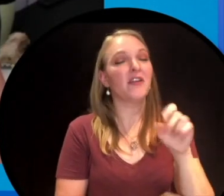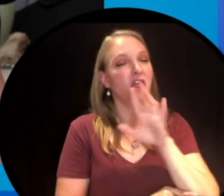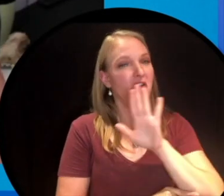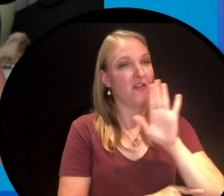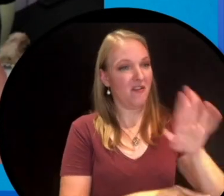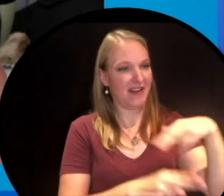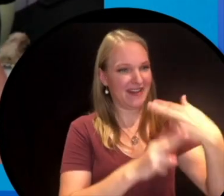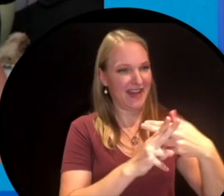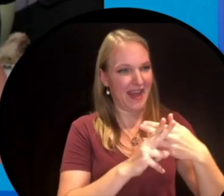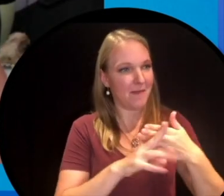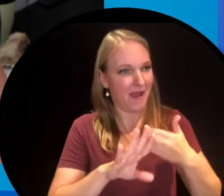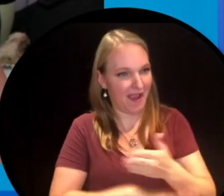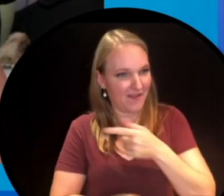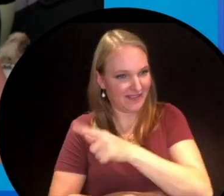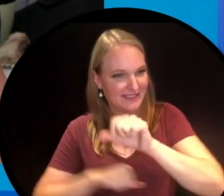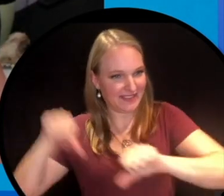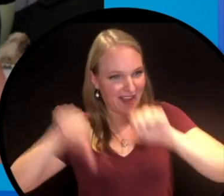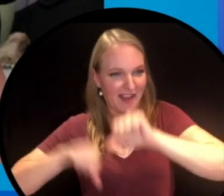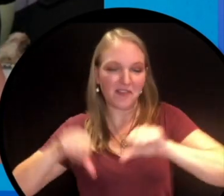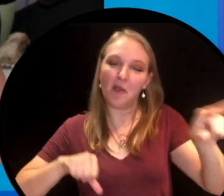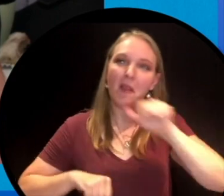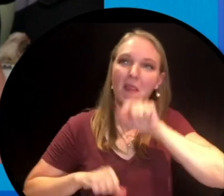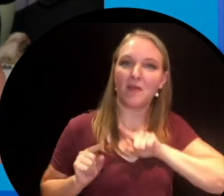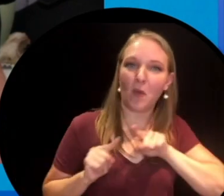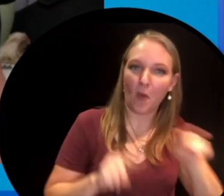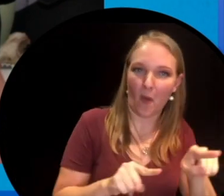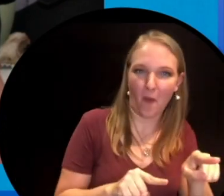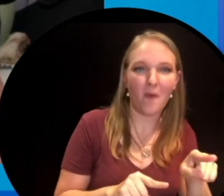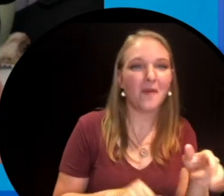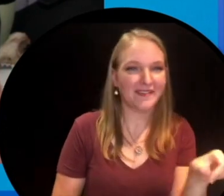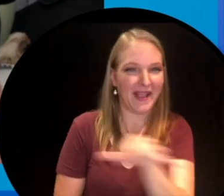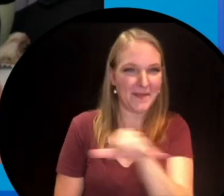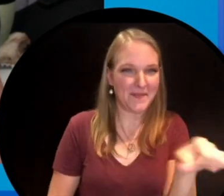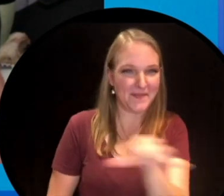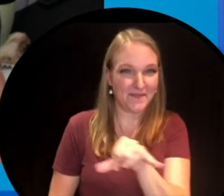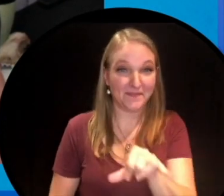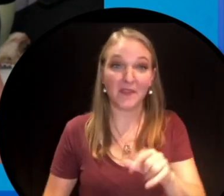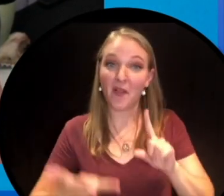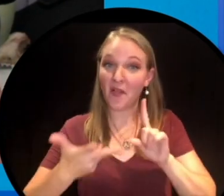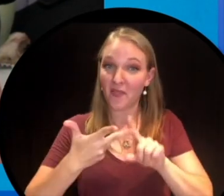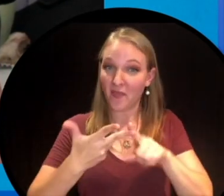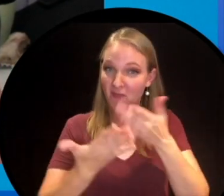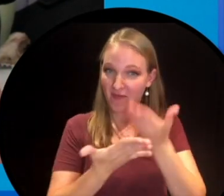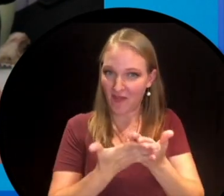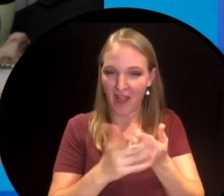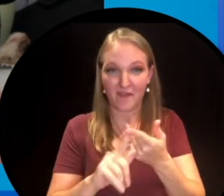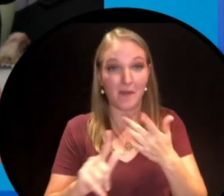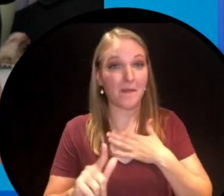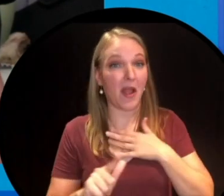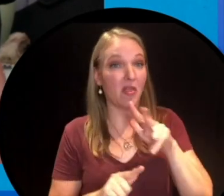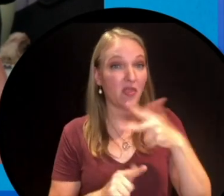it so much being named after Charles Darwin. Now the third special trivia fact comes from the third